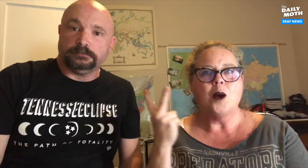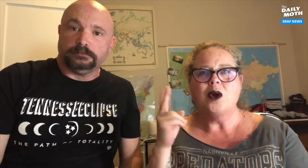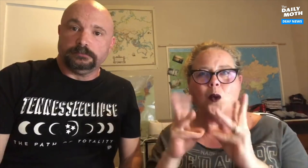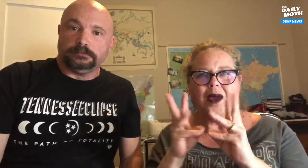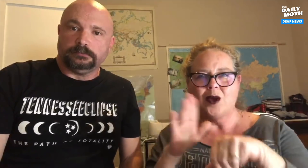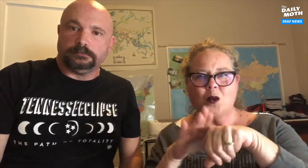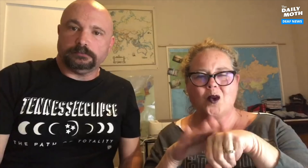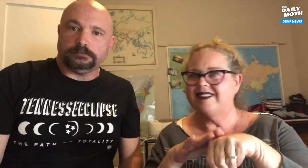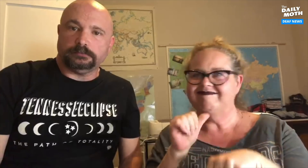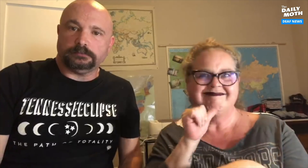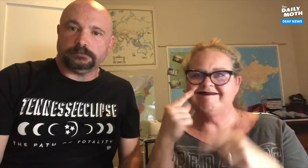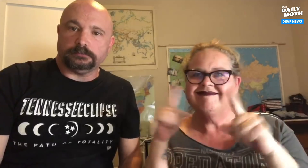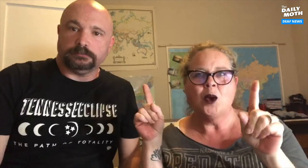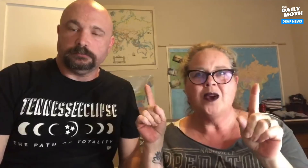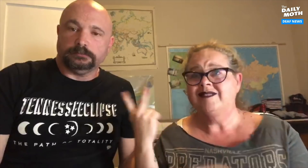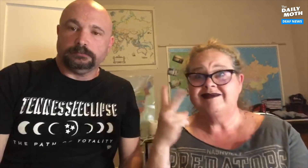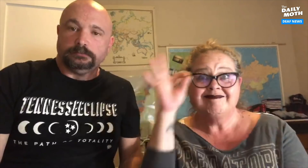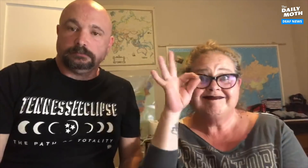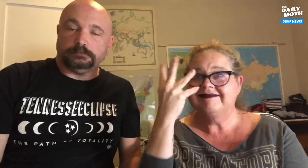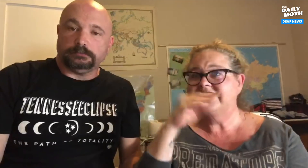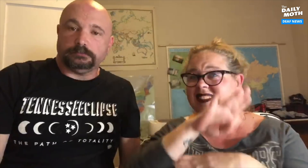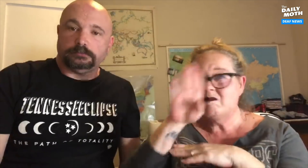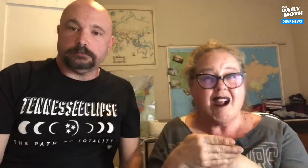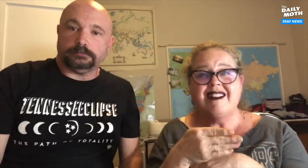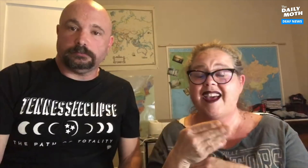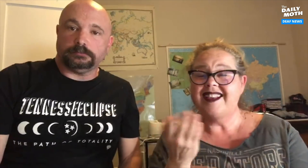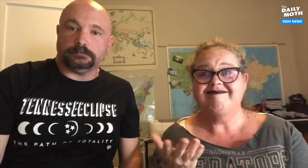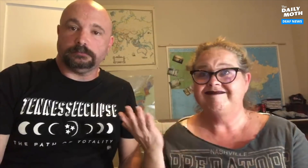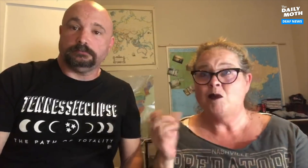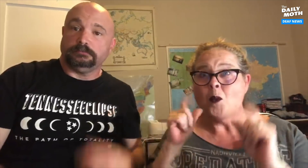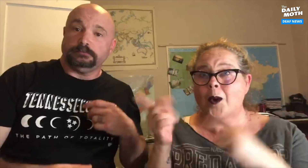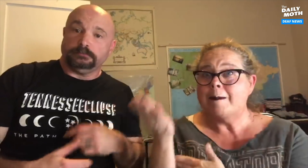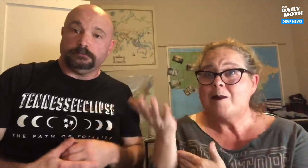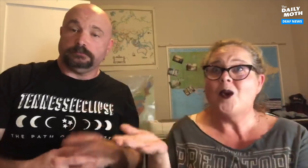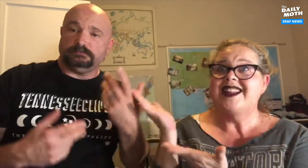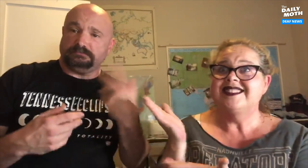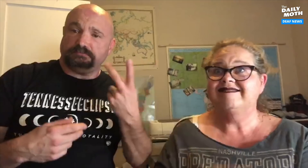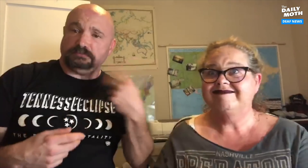The weather alerts didn't work for us. We had no idea and slept overnight. We woke up in the morning.